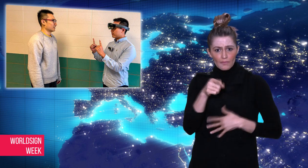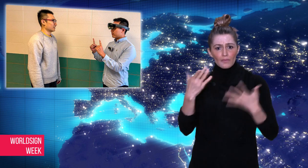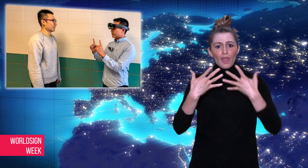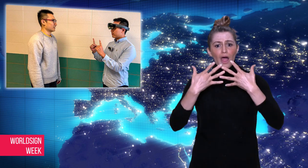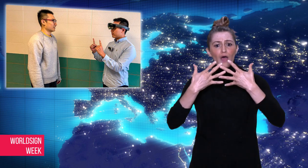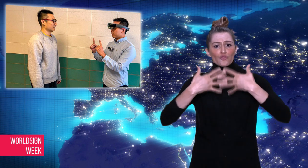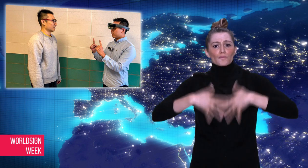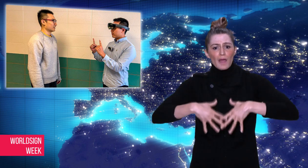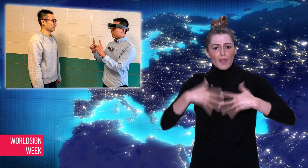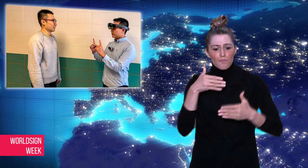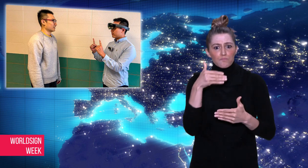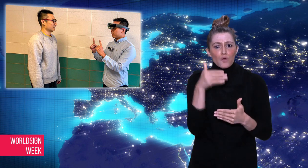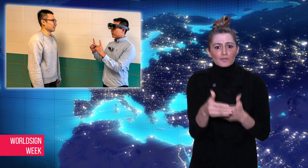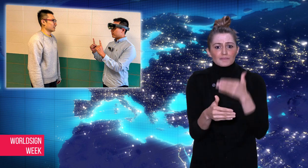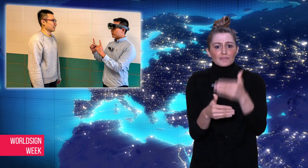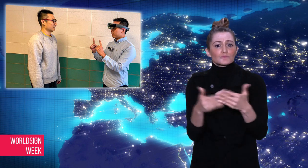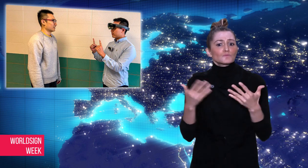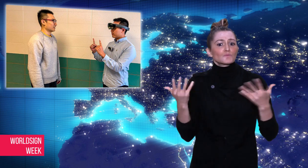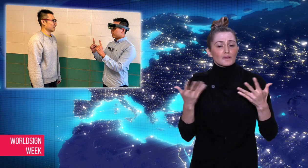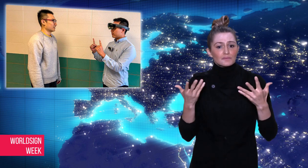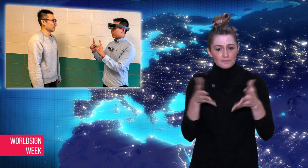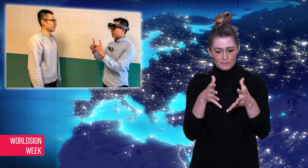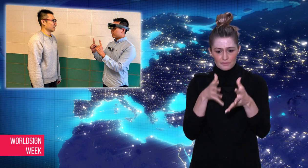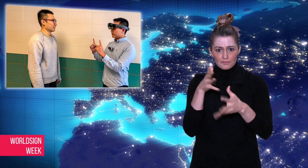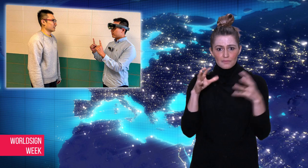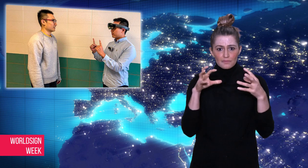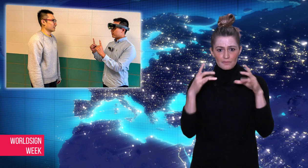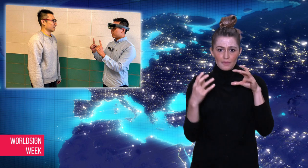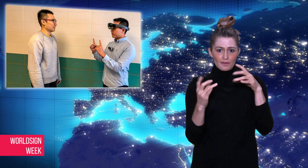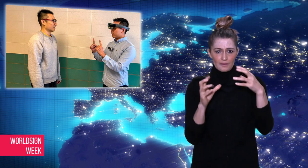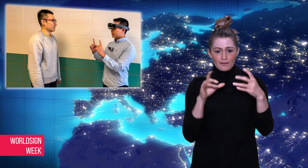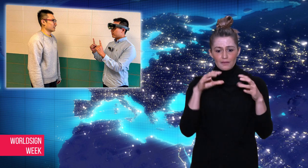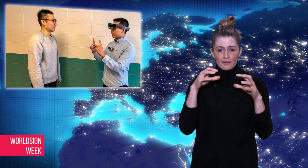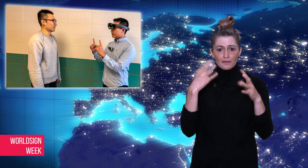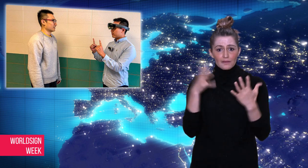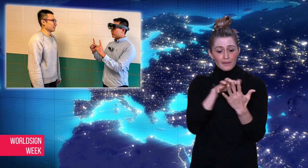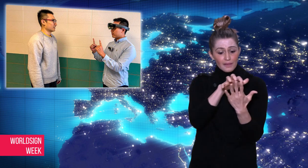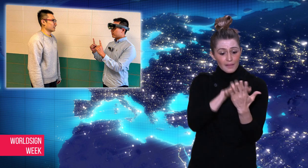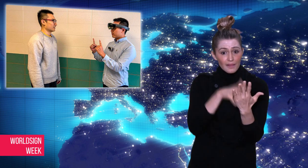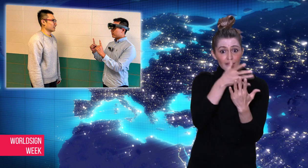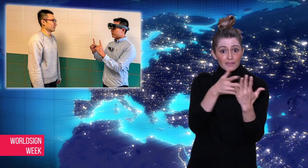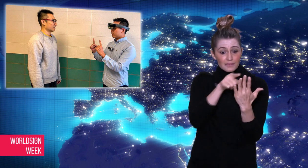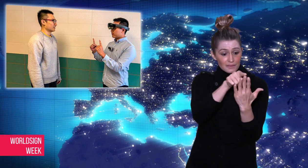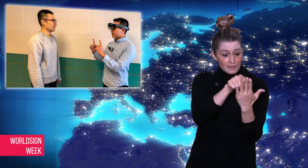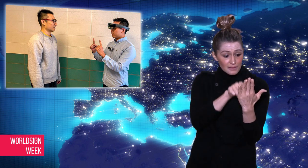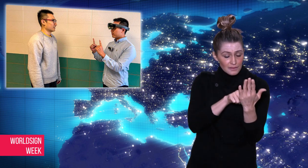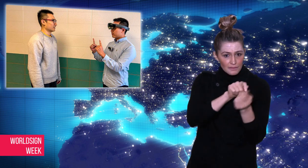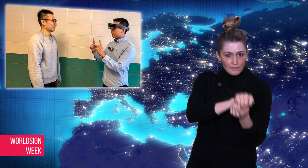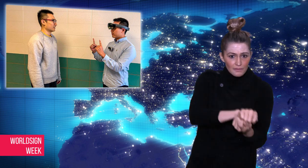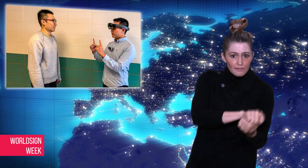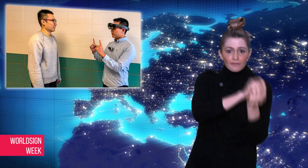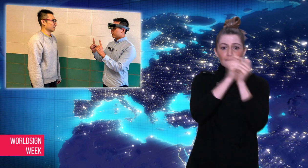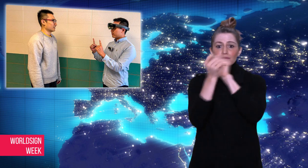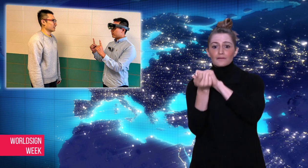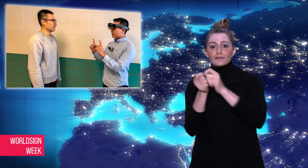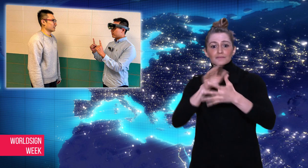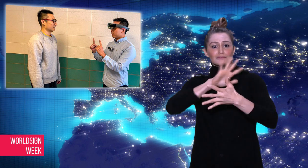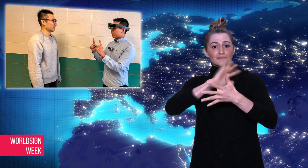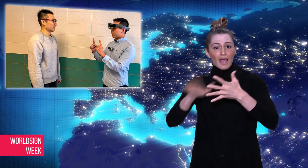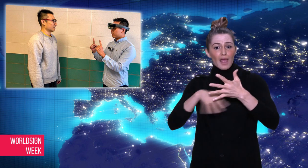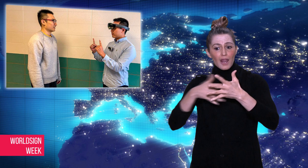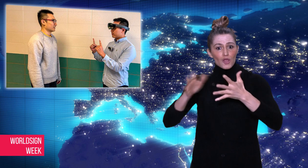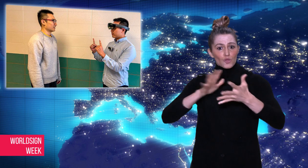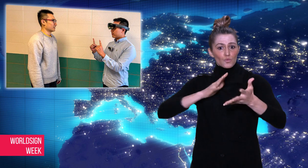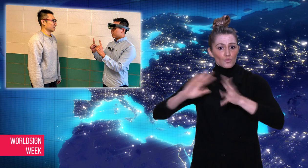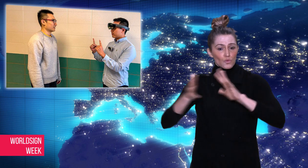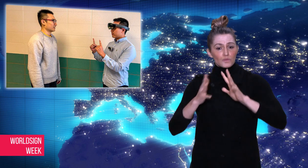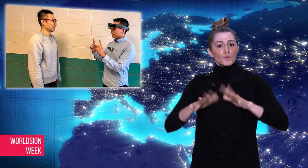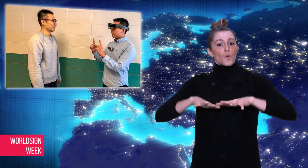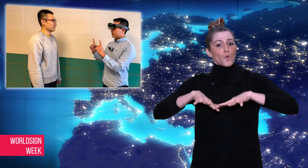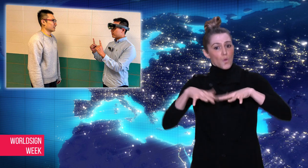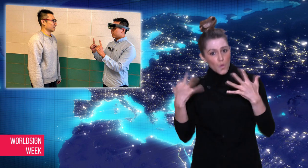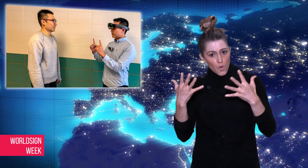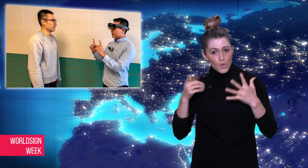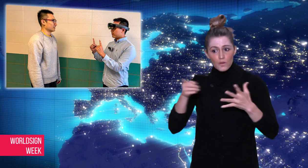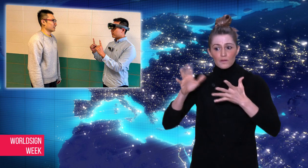market to automate the process of translating text